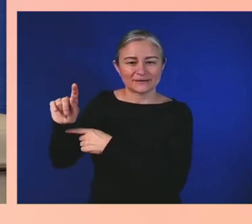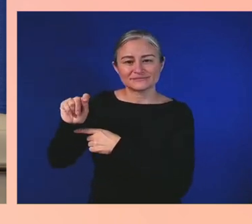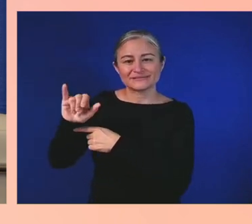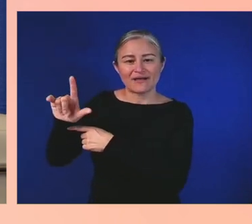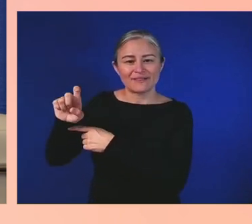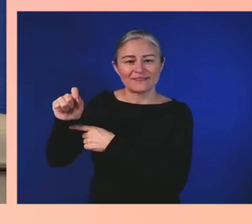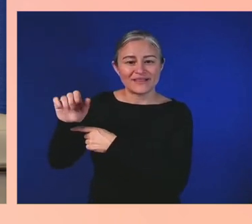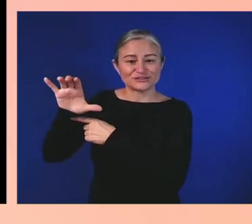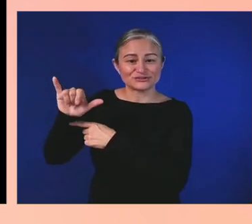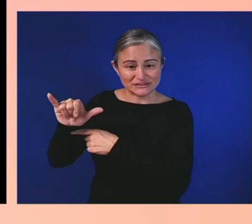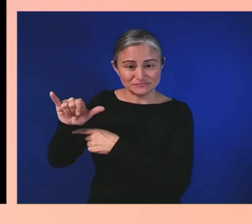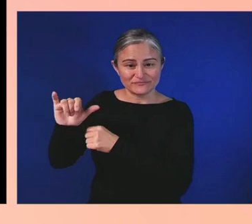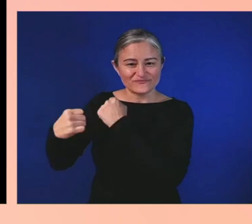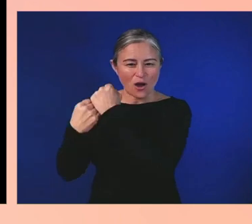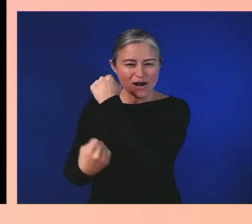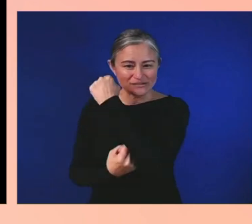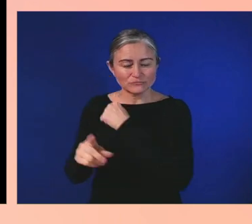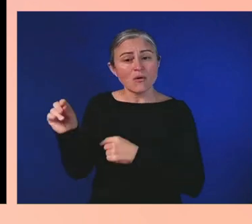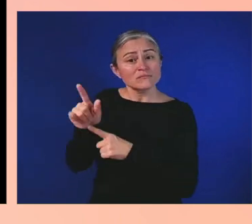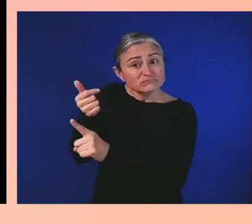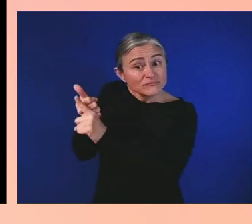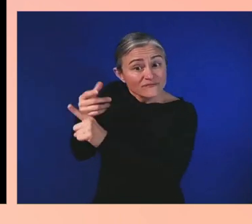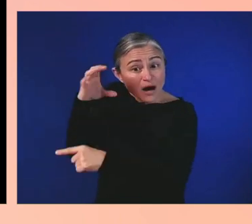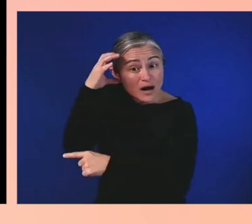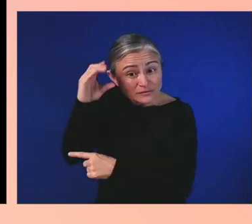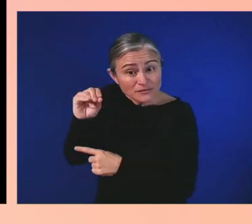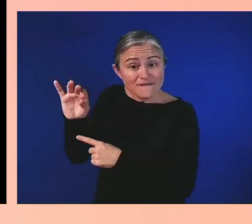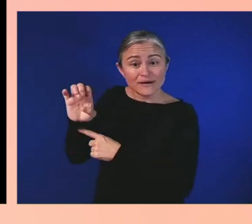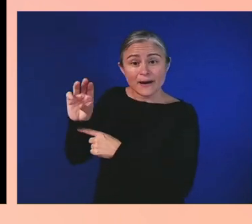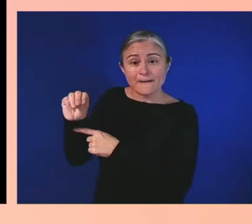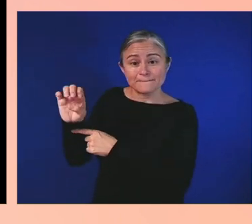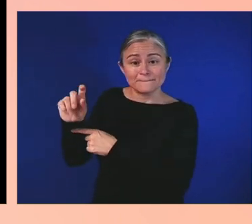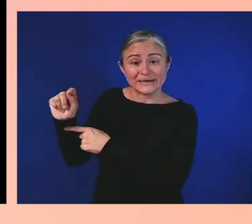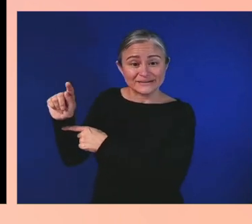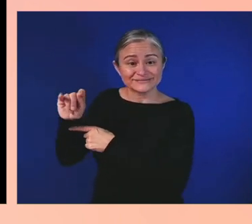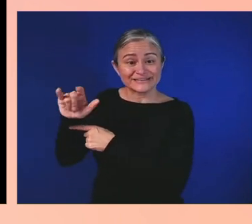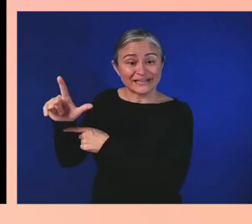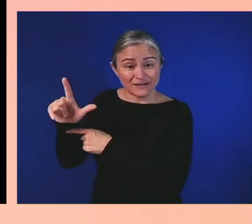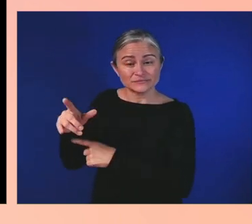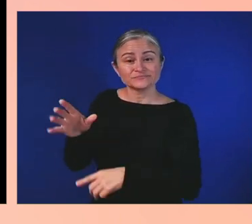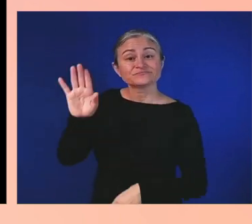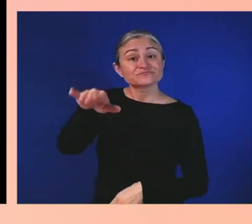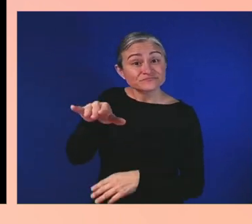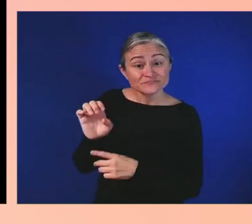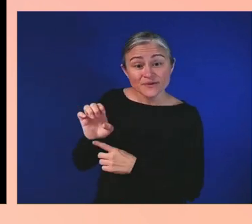Emmett Till, for those of you who do not know, was a 14-year-old black boy from Chicago